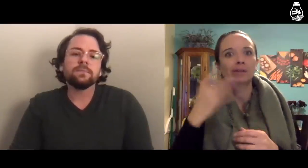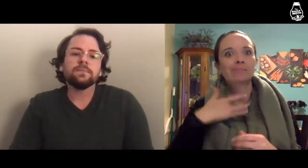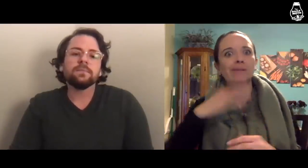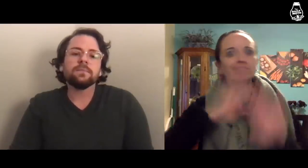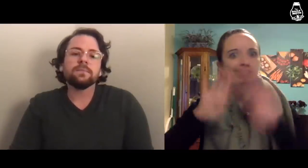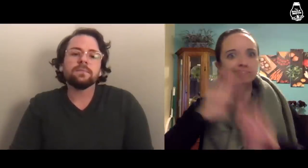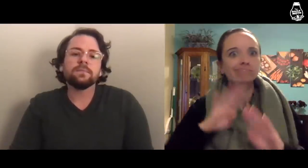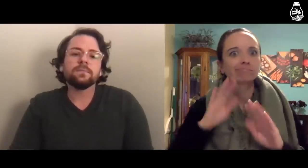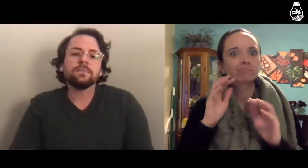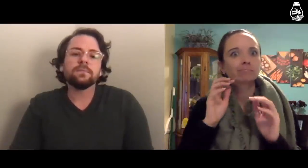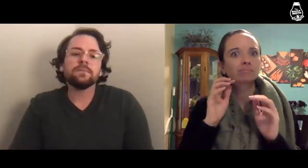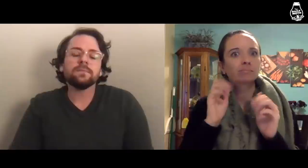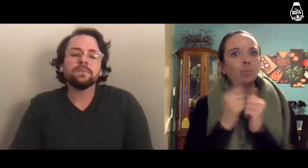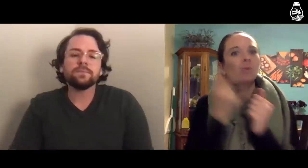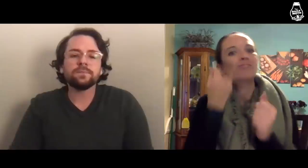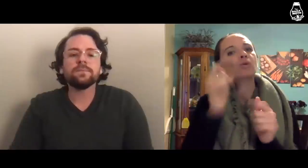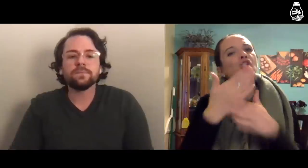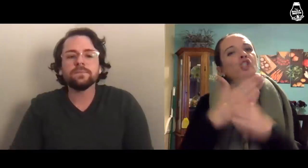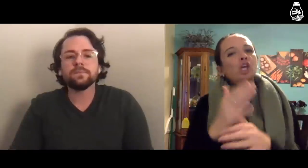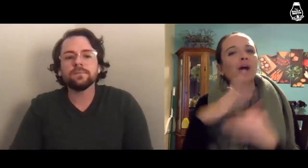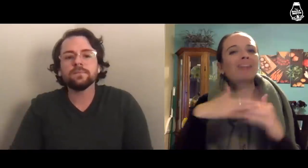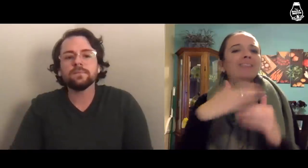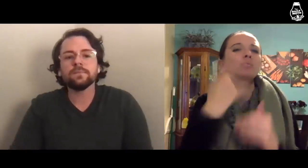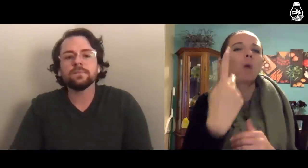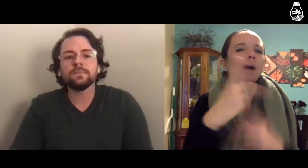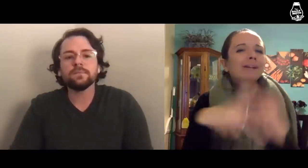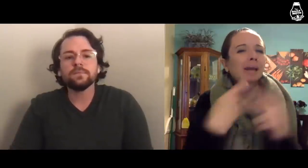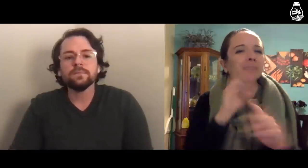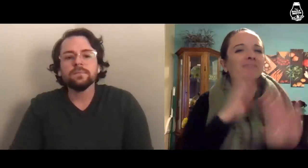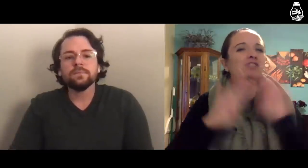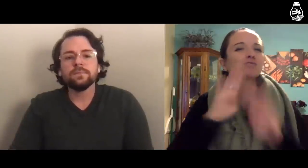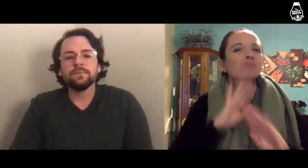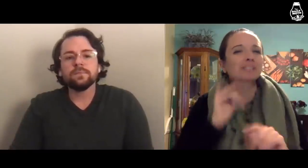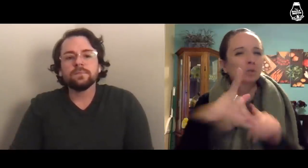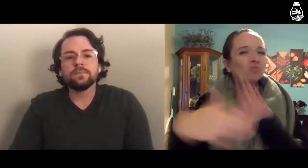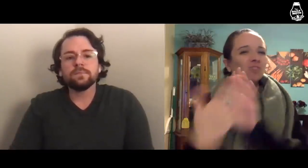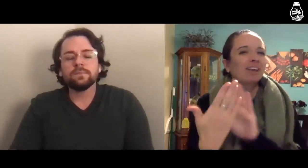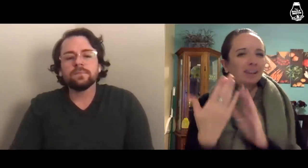Share at least one type of frustration that you face.